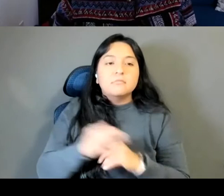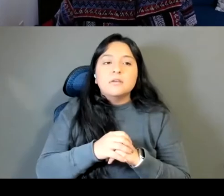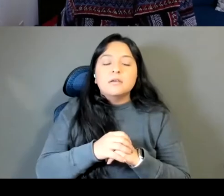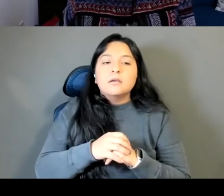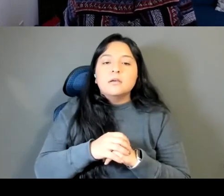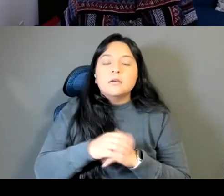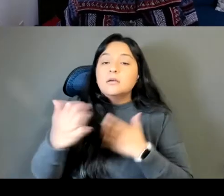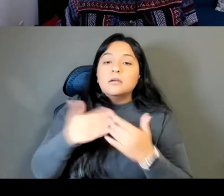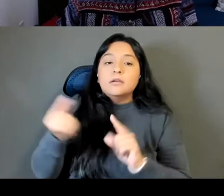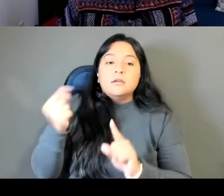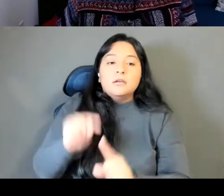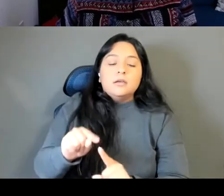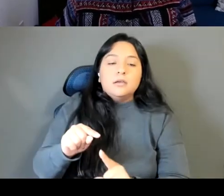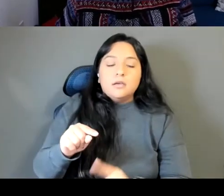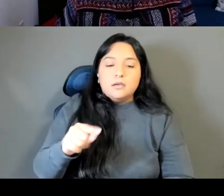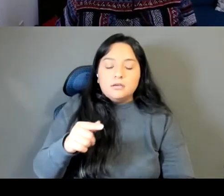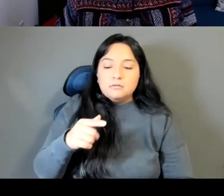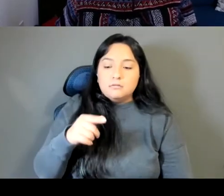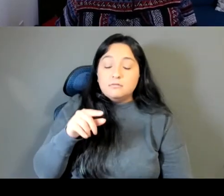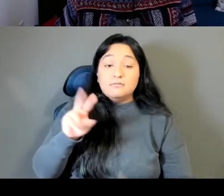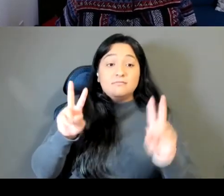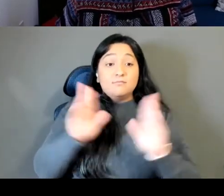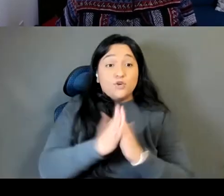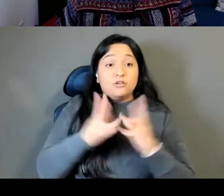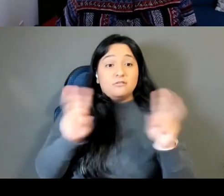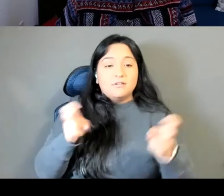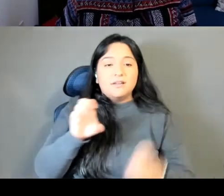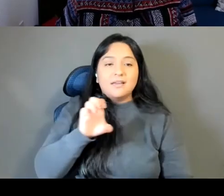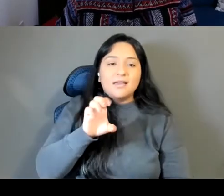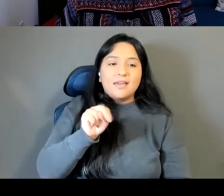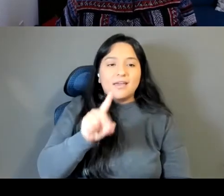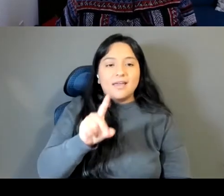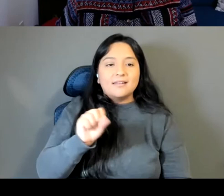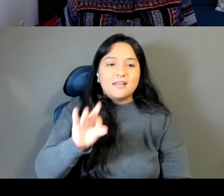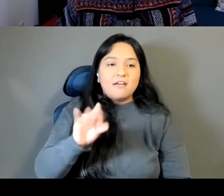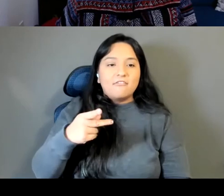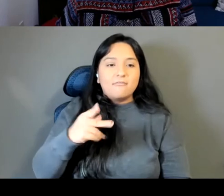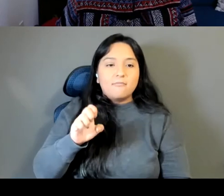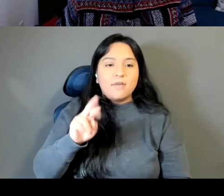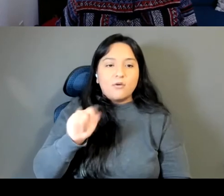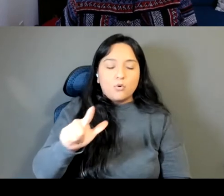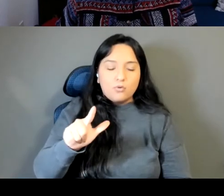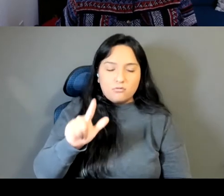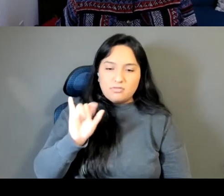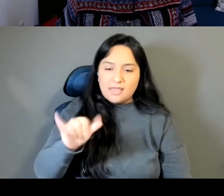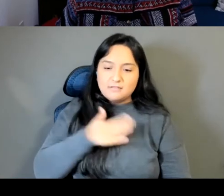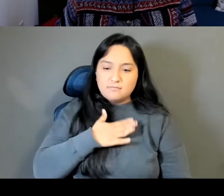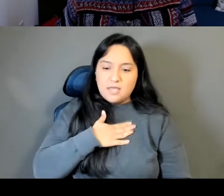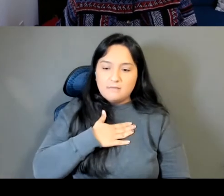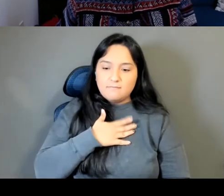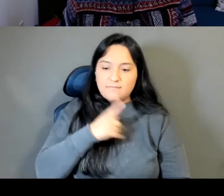I feel like the end of peril, was my fictional attempt at dealing with some of the themes